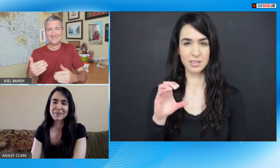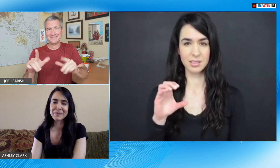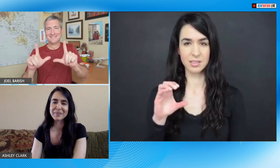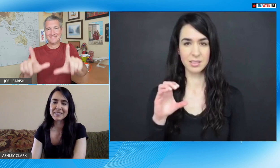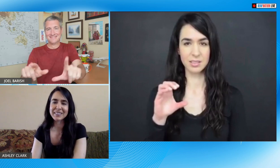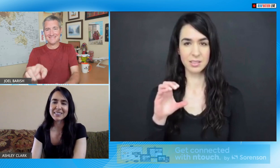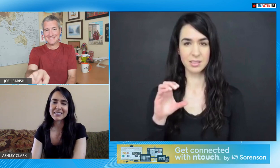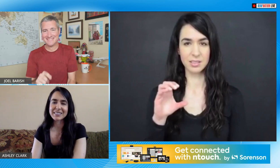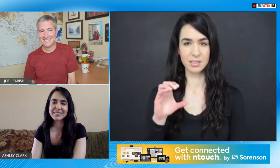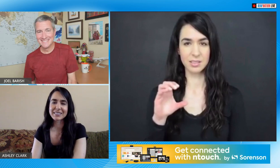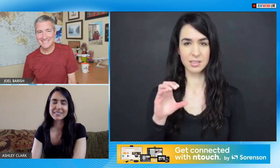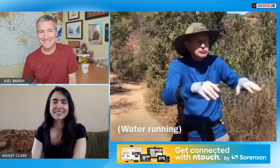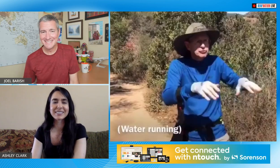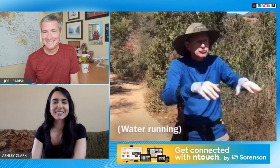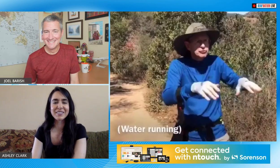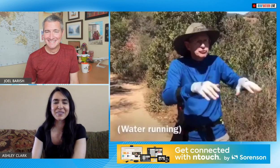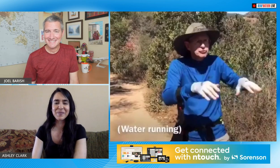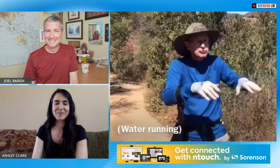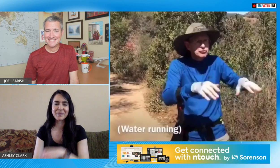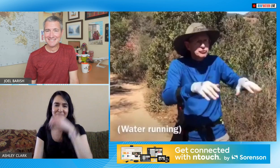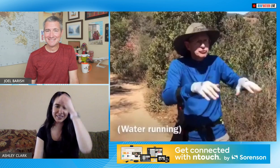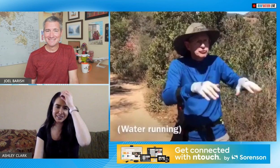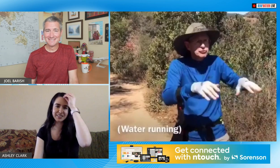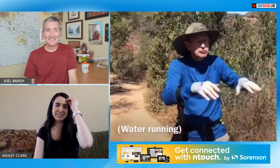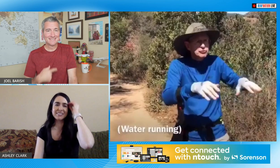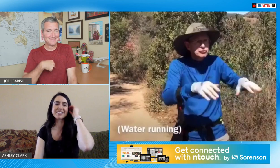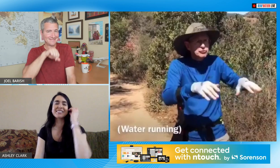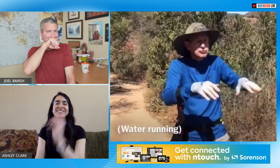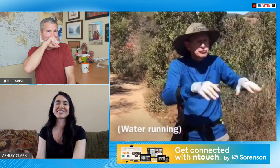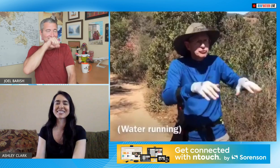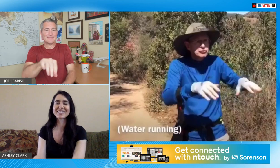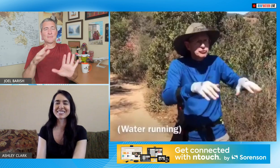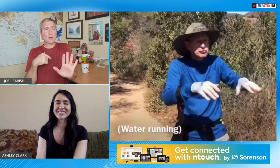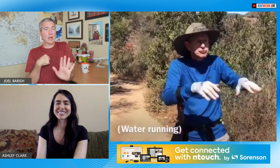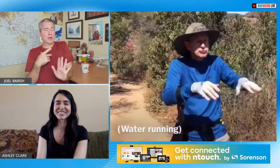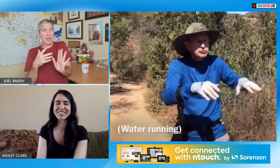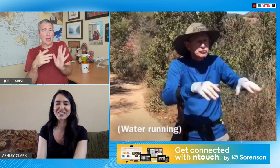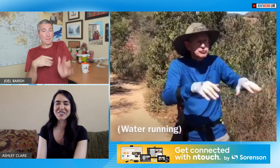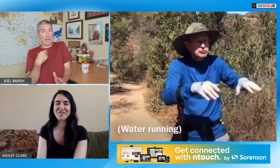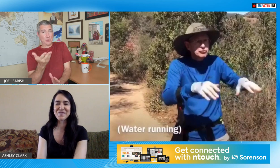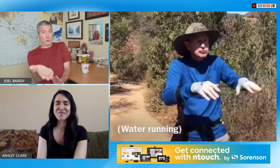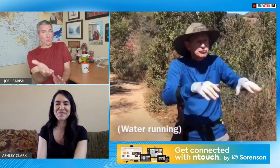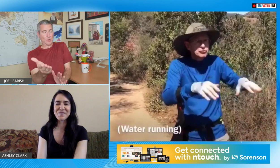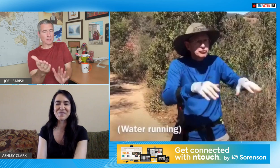foundation of the alphabet all right so your next picture I love this one I love